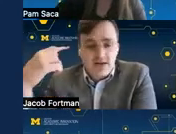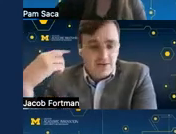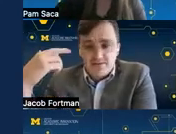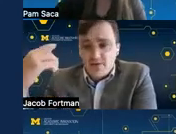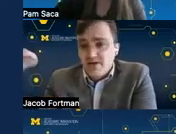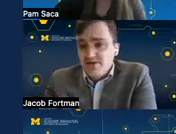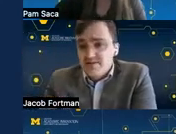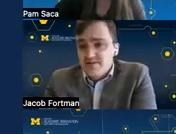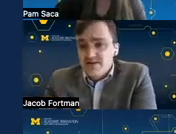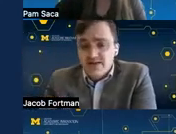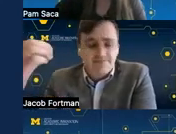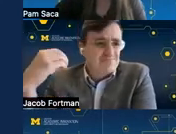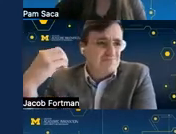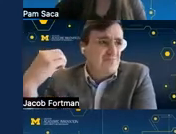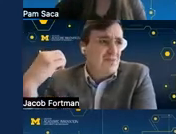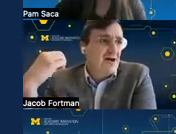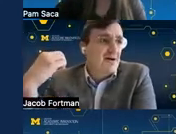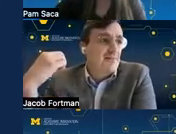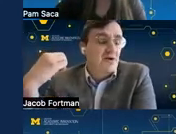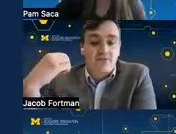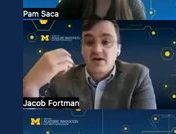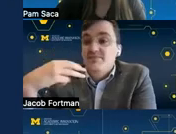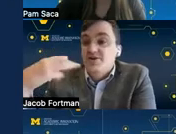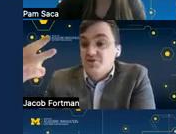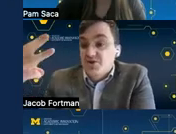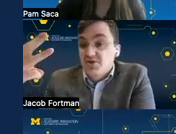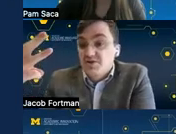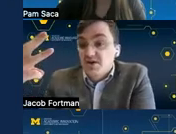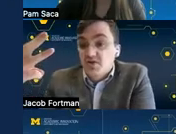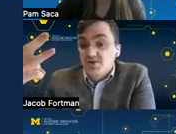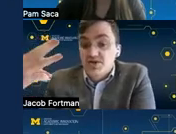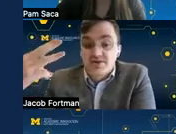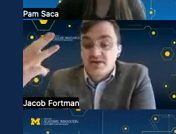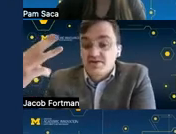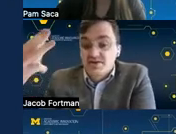what their motivations might be what where they might struggle within a course or within a certain